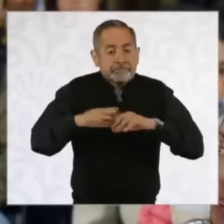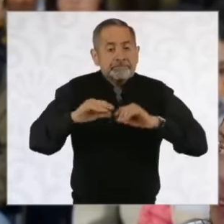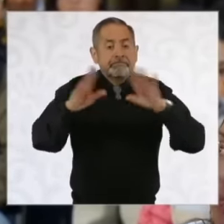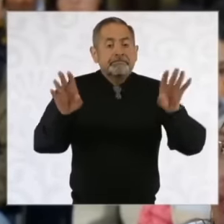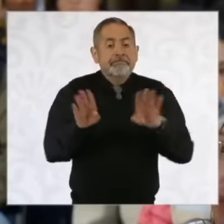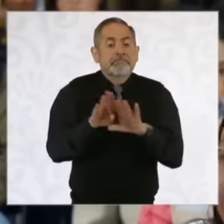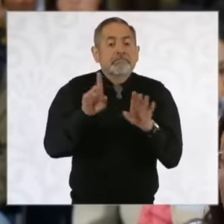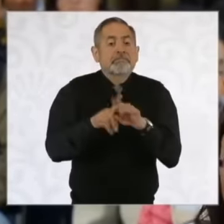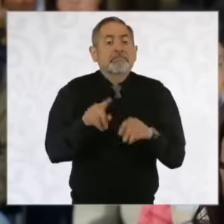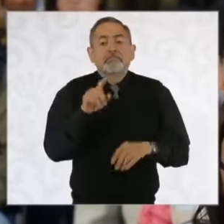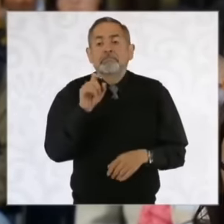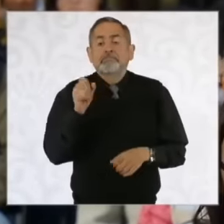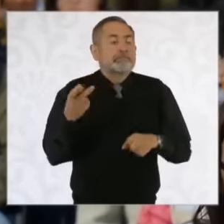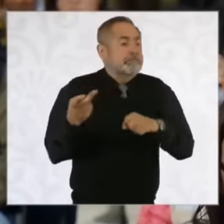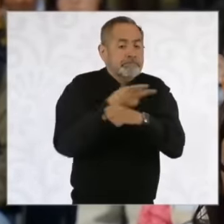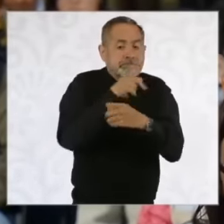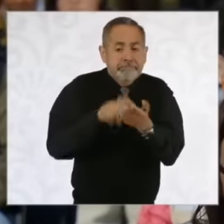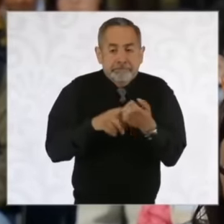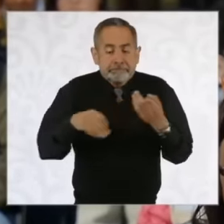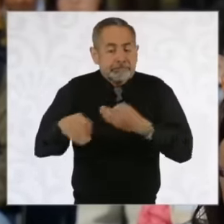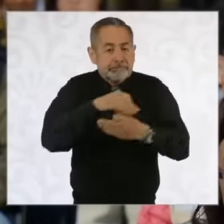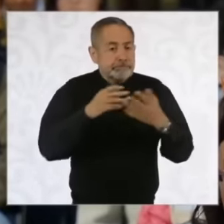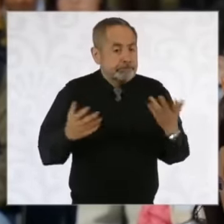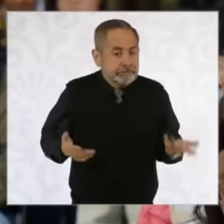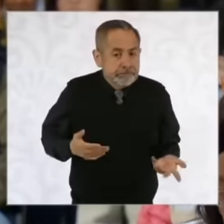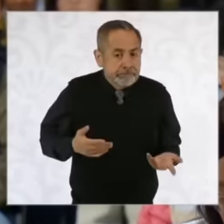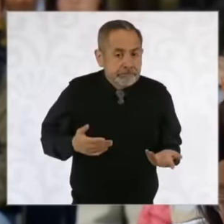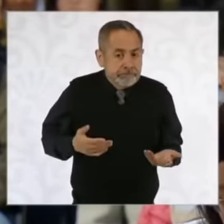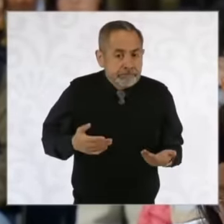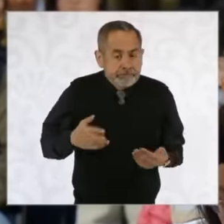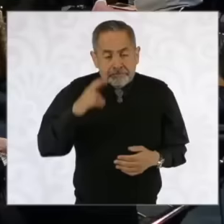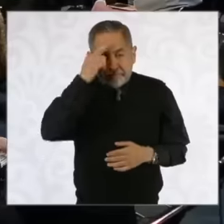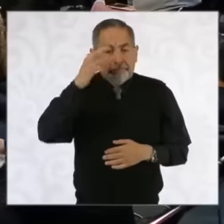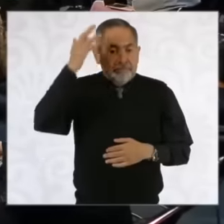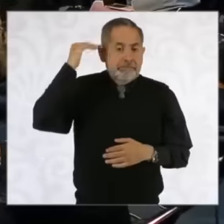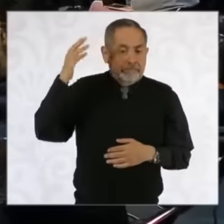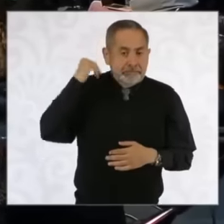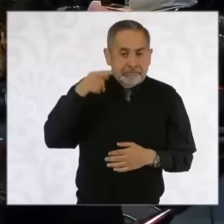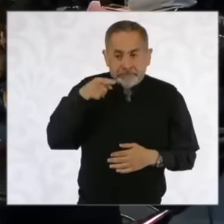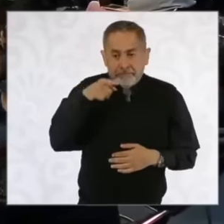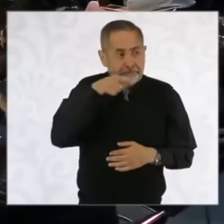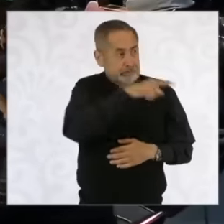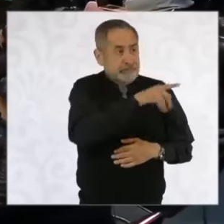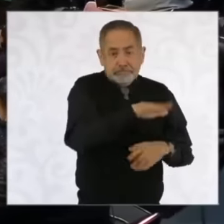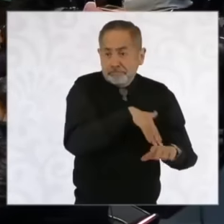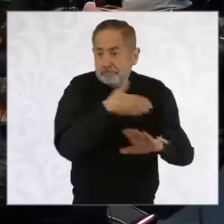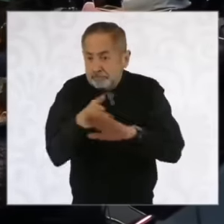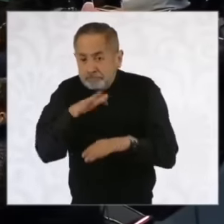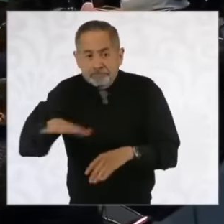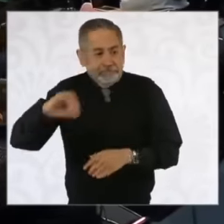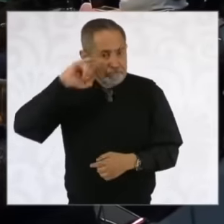the social consequences of the persecution that it generated against peasant movements against